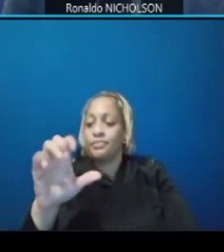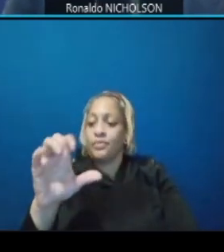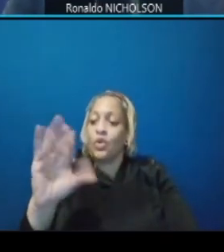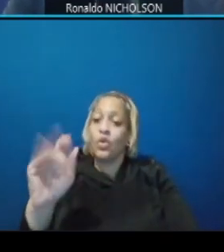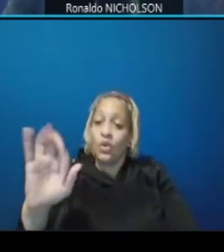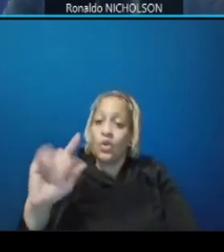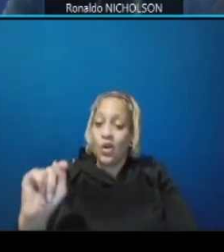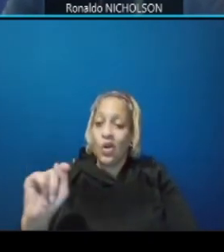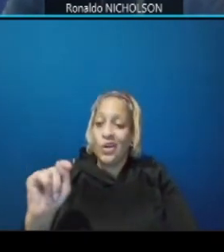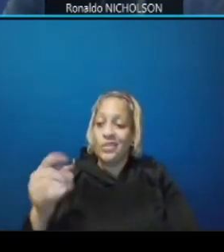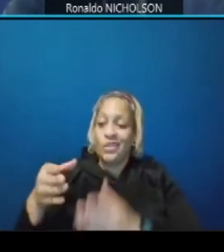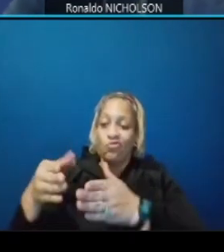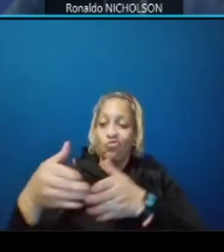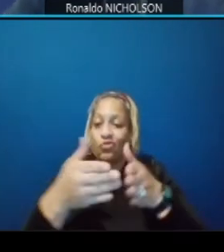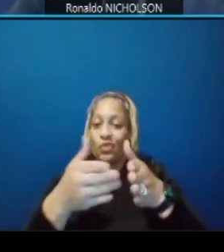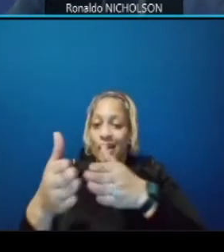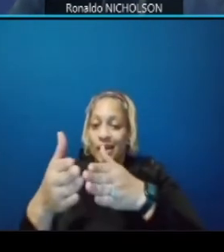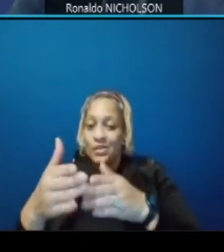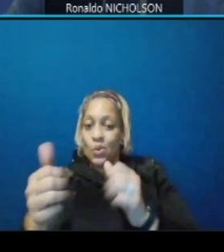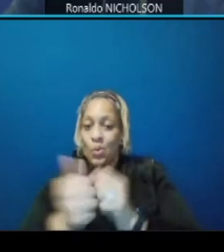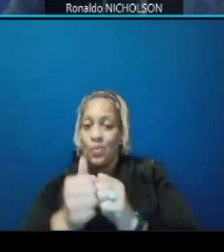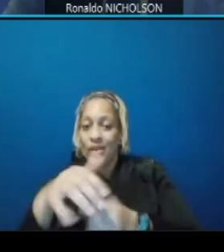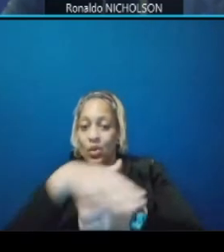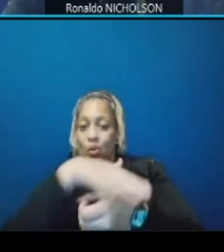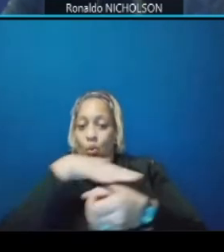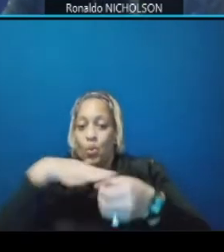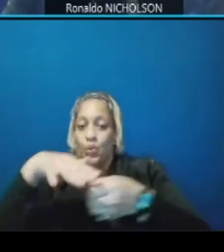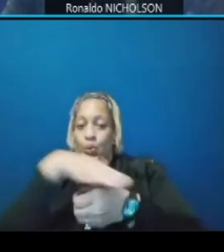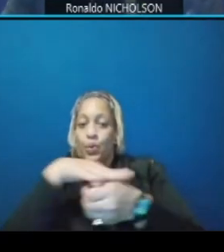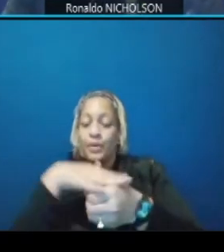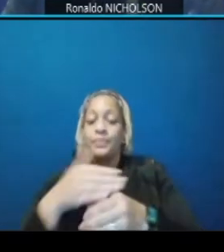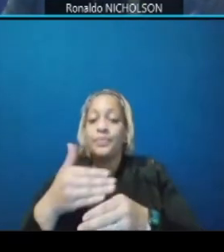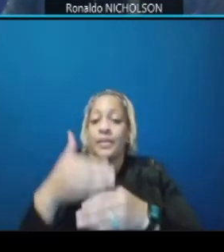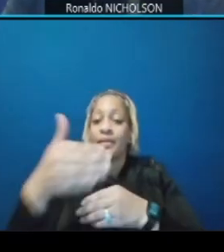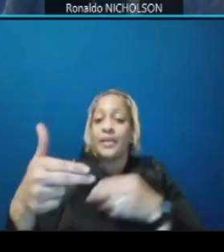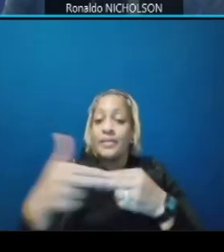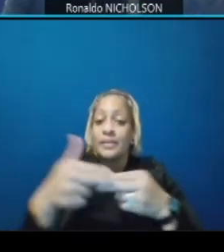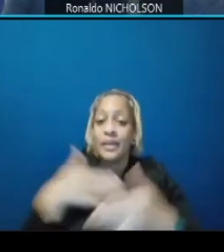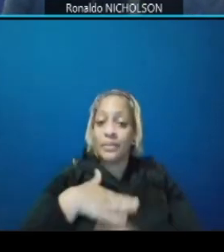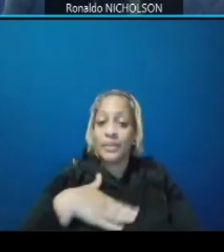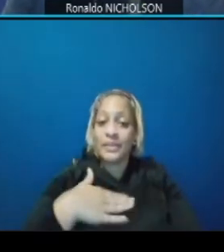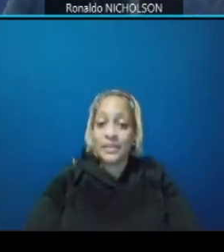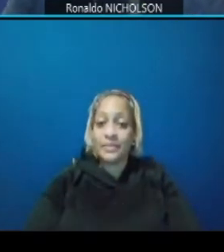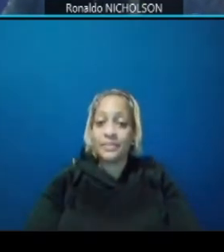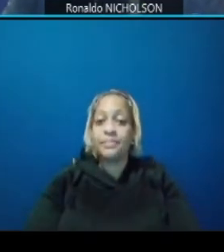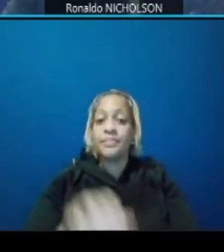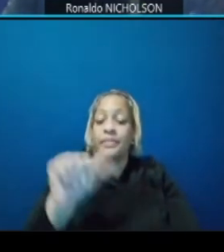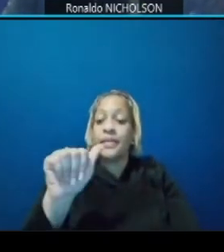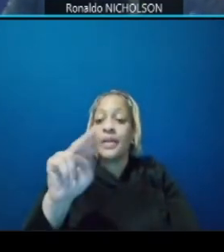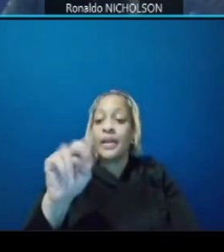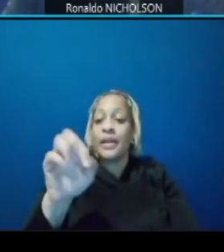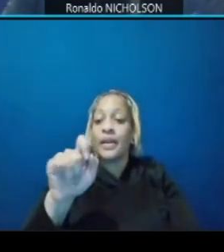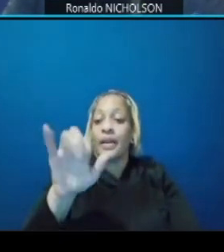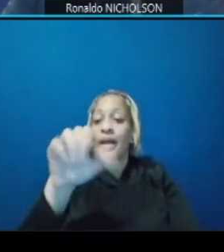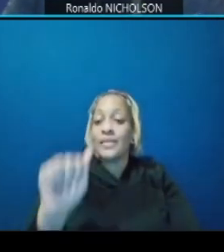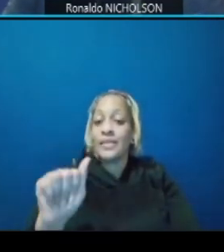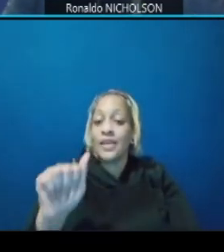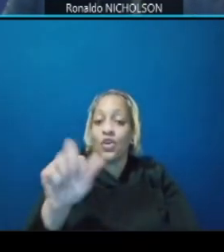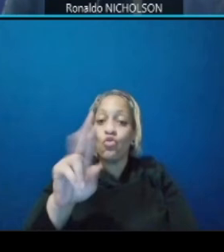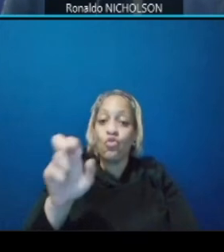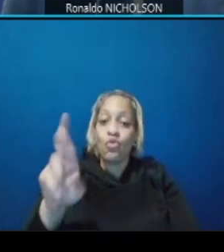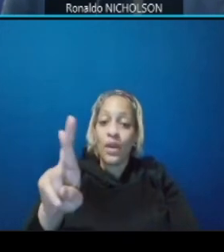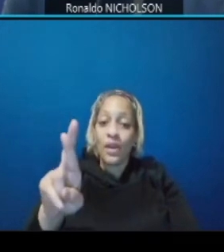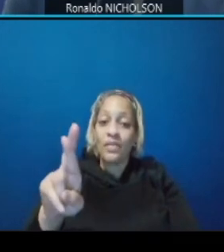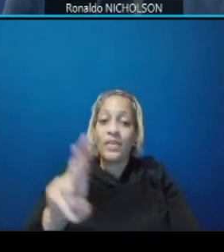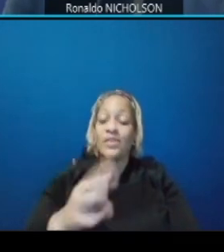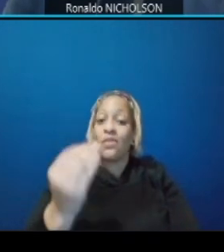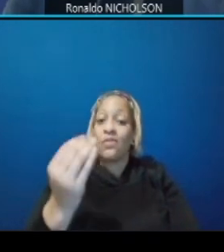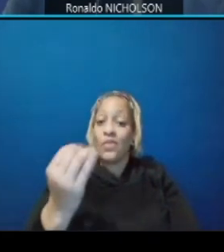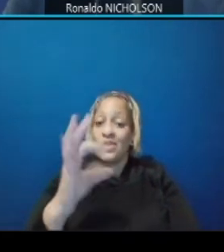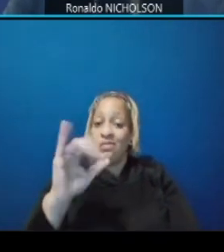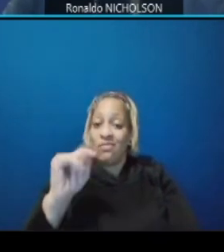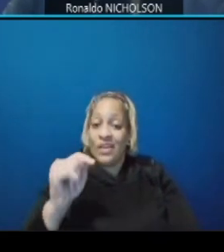link slide please at anacostia river this will be a 14-foot sheridan's path